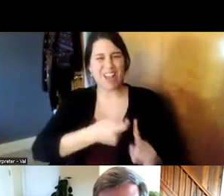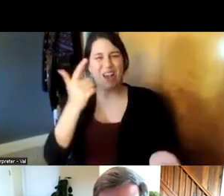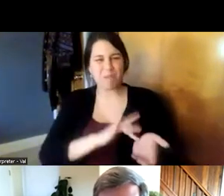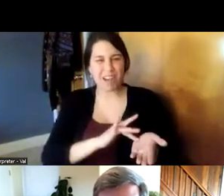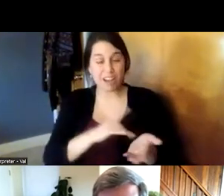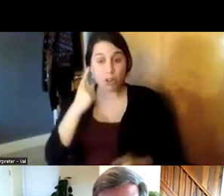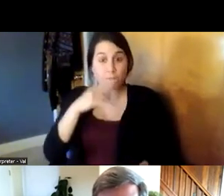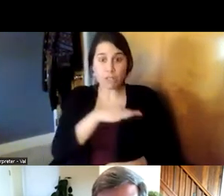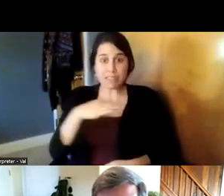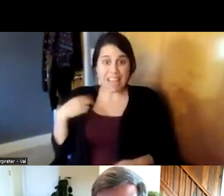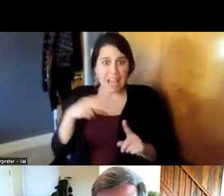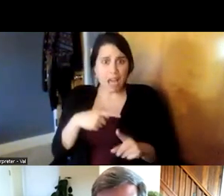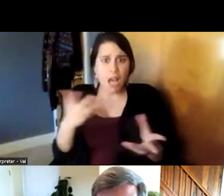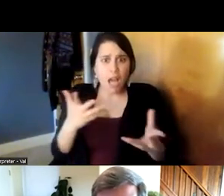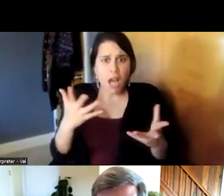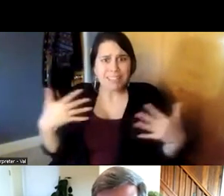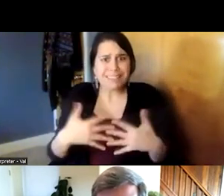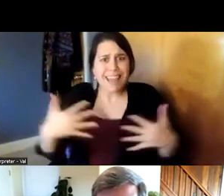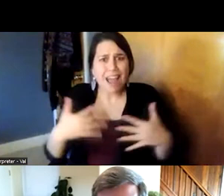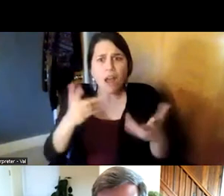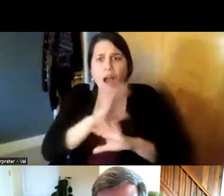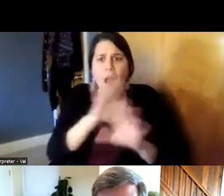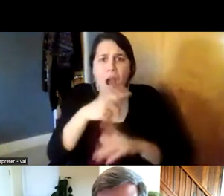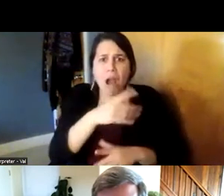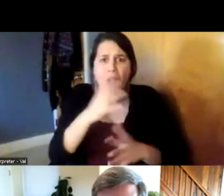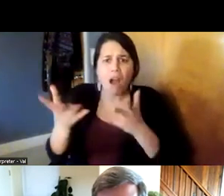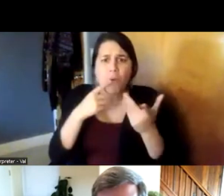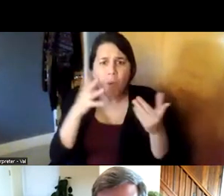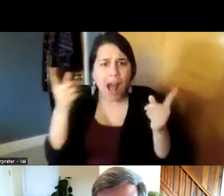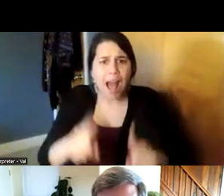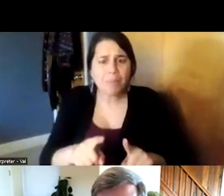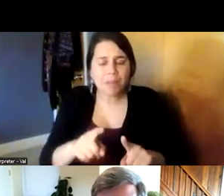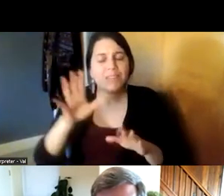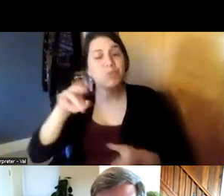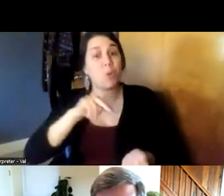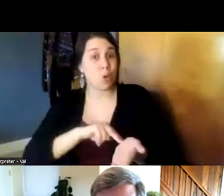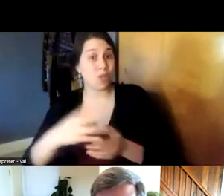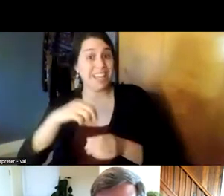for a nursing home staff member and you know the nurse engagement specialist really focuses